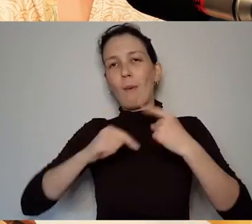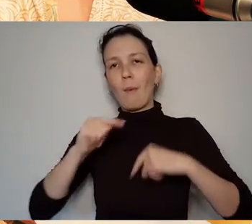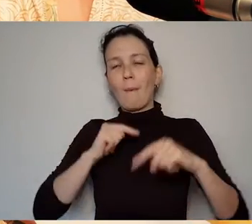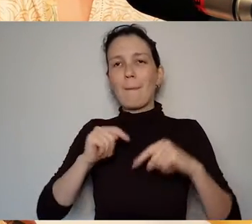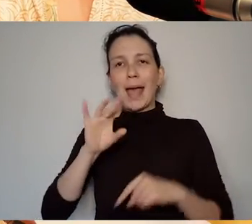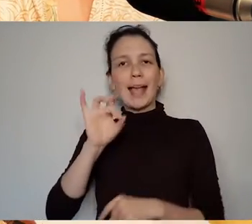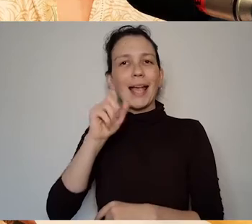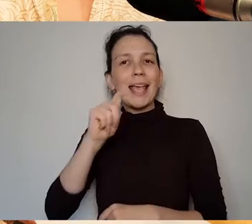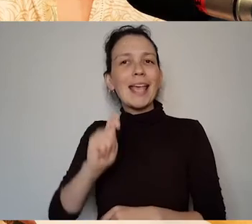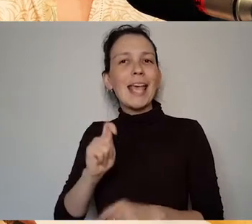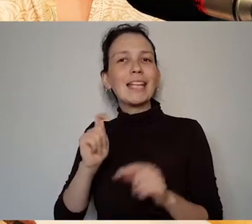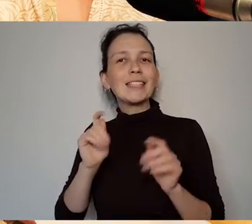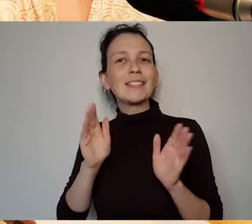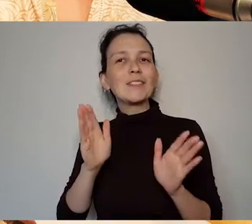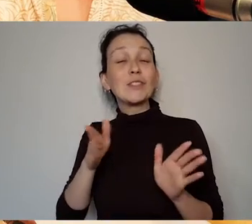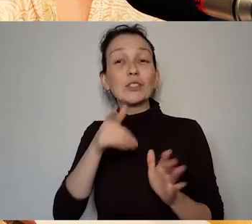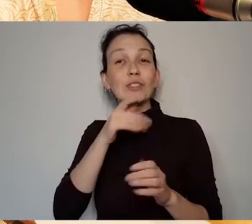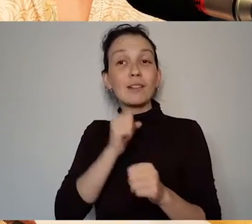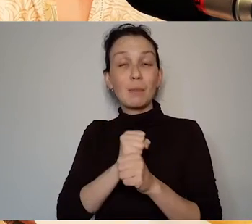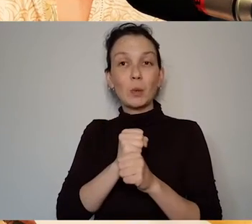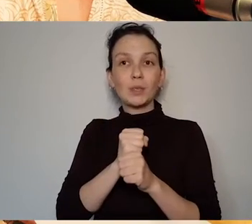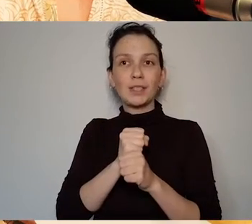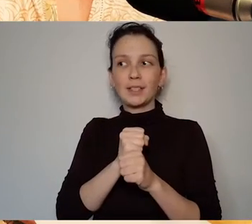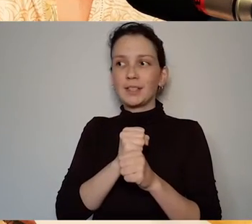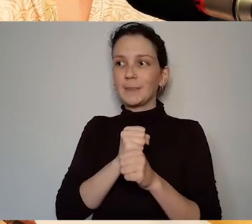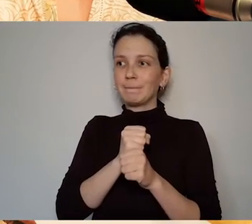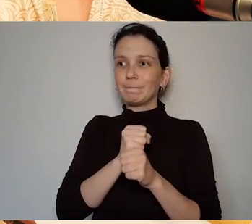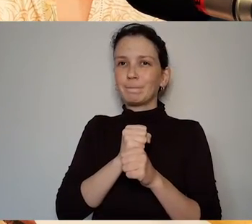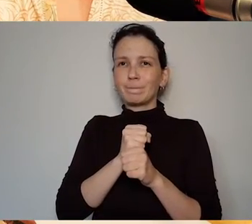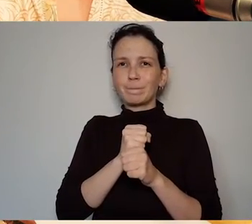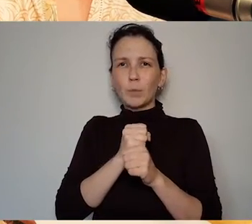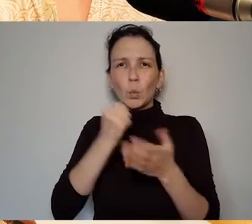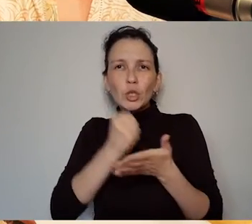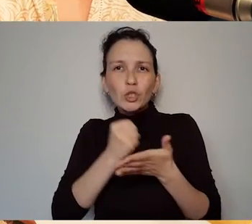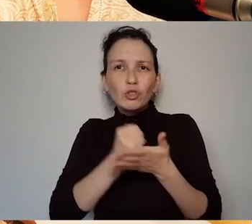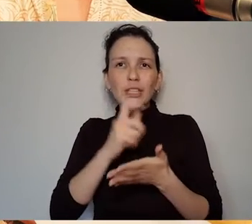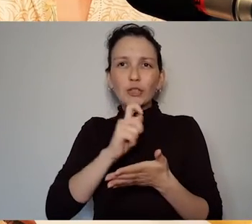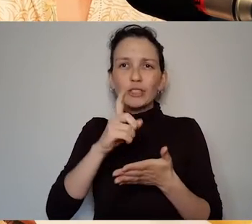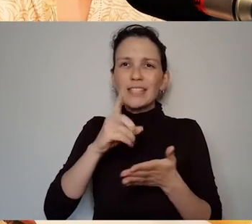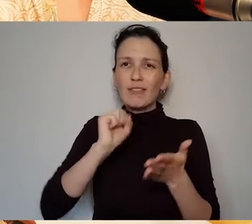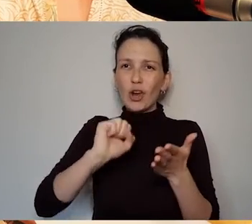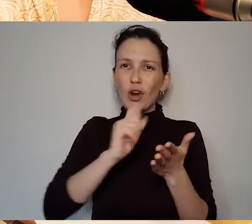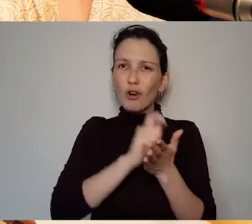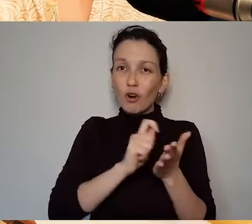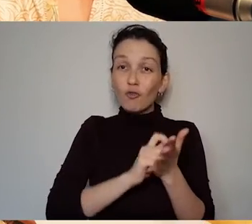exploring Deevy's work through the practice even if that's through a rehearsed reading methodology